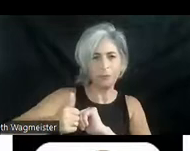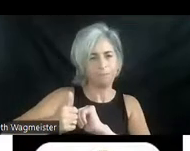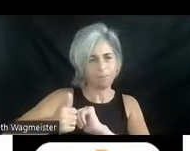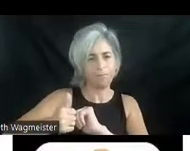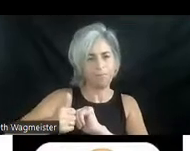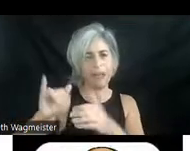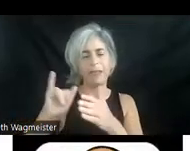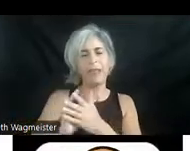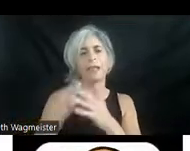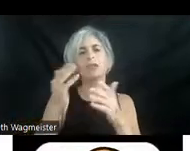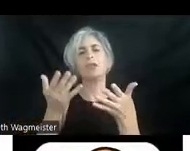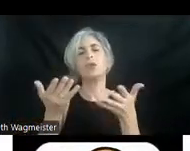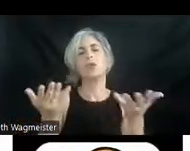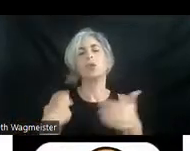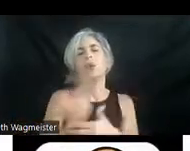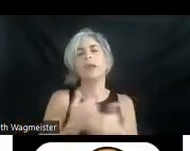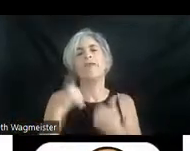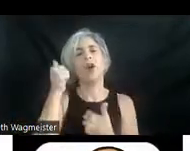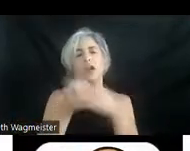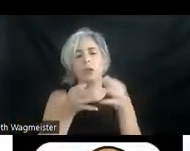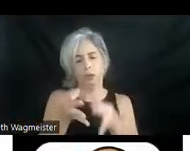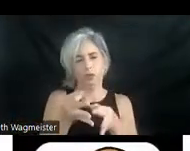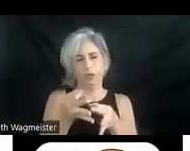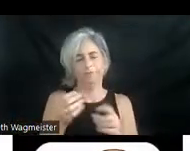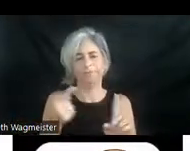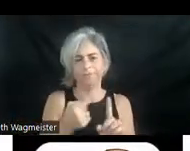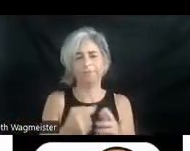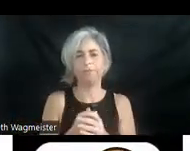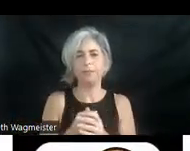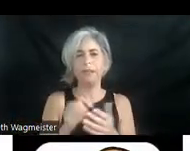we get to audio description. Audio description is, as I said, a translation